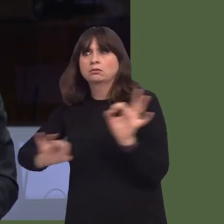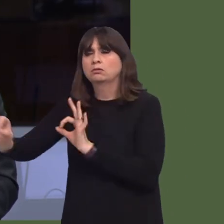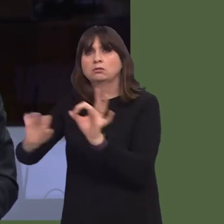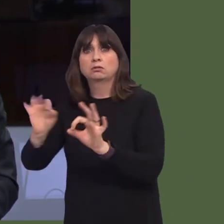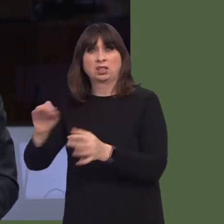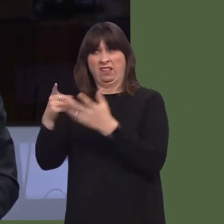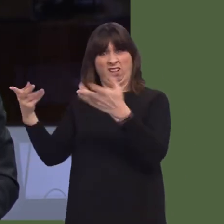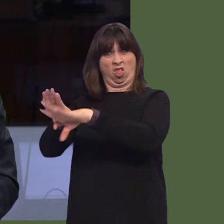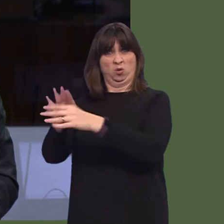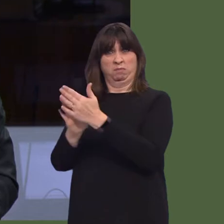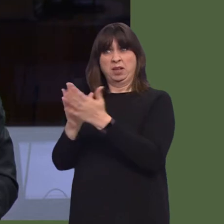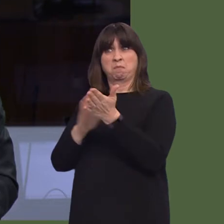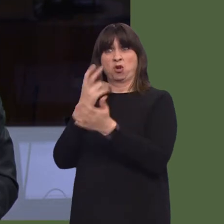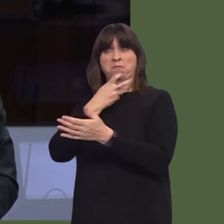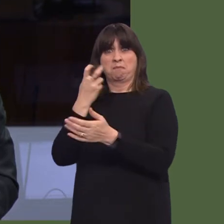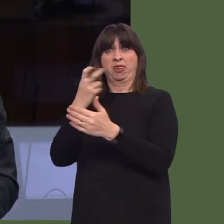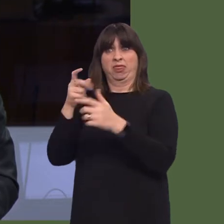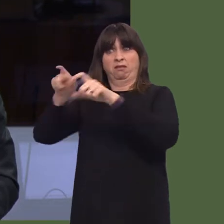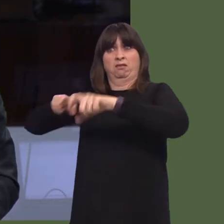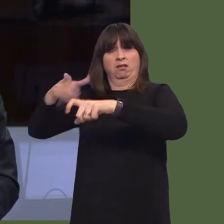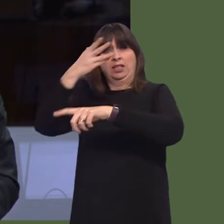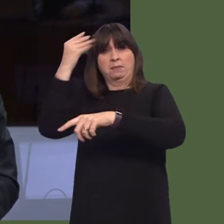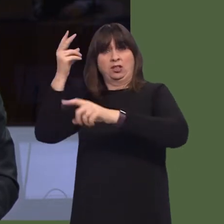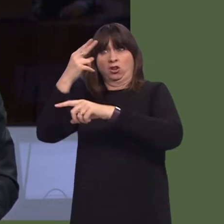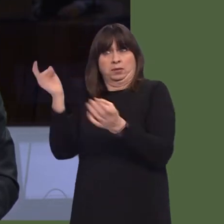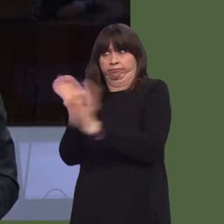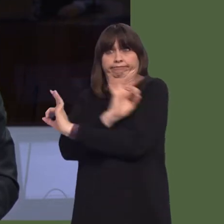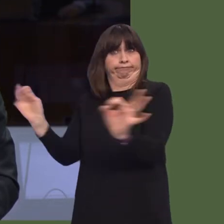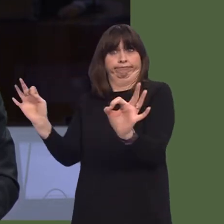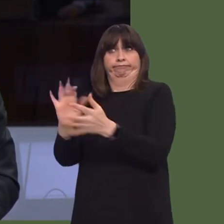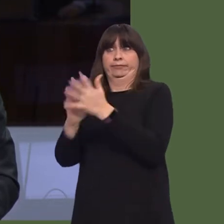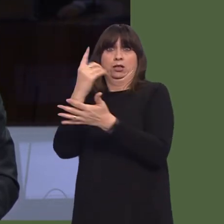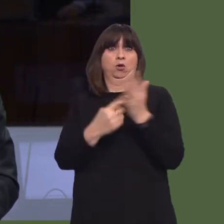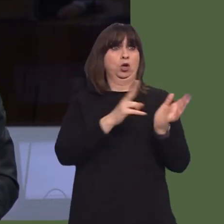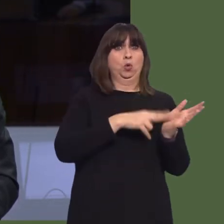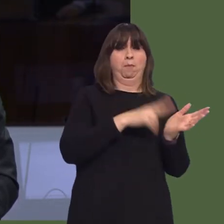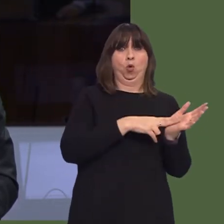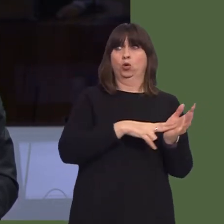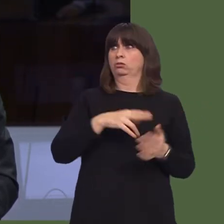There's always been that issue of how we encourage those people to actually grow bigger, to have